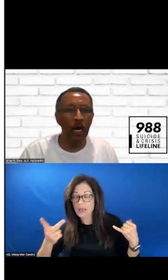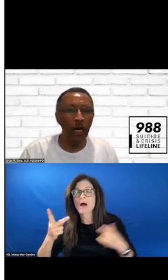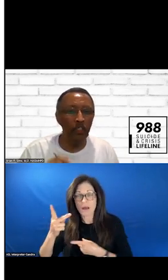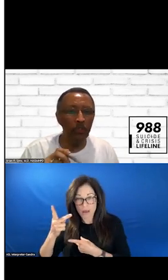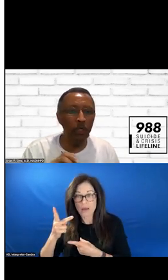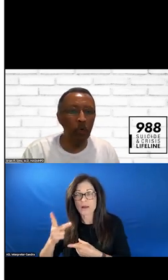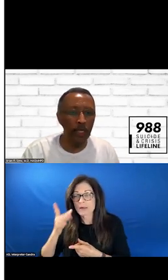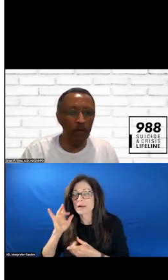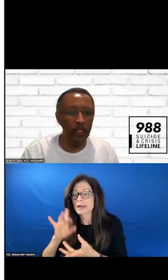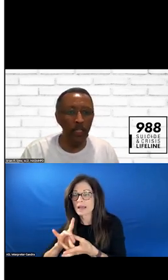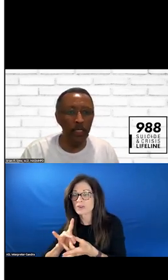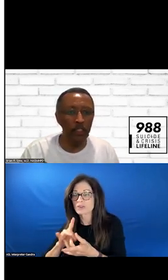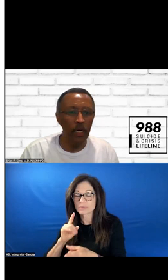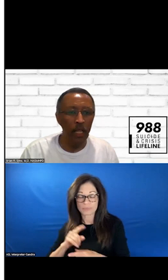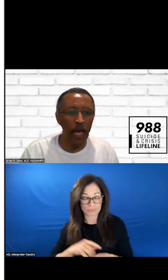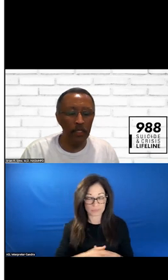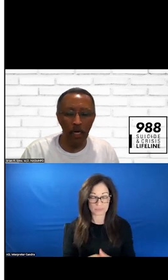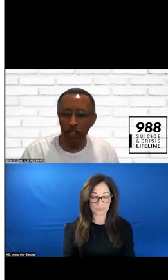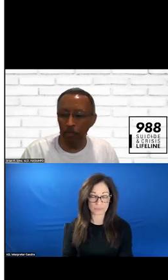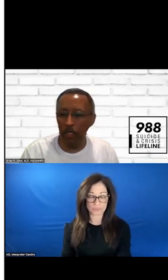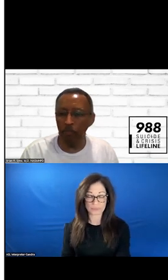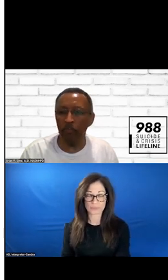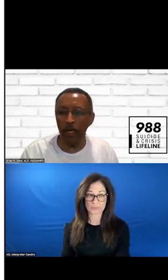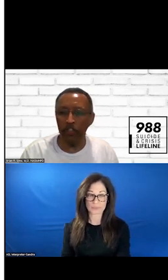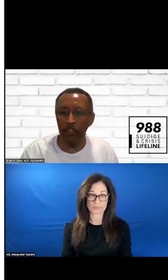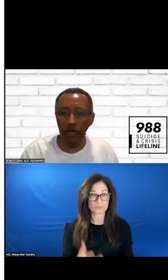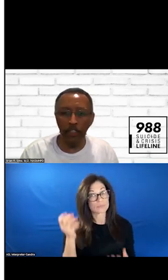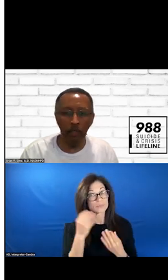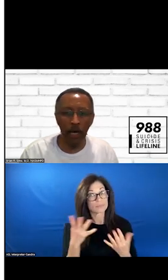I WANT TO POINT OUT THAT THERE ARE A NUMBER OF QUESTIONS RAISED